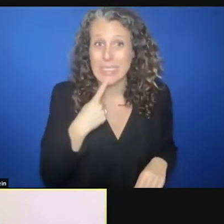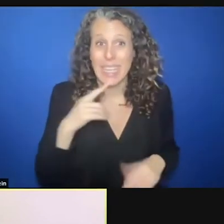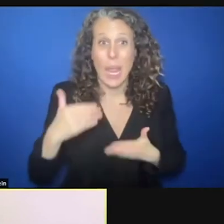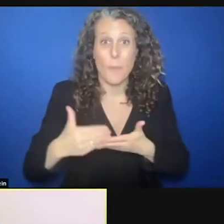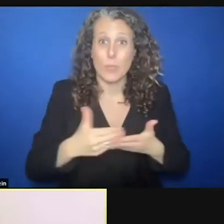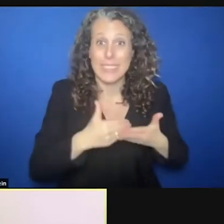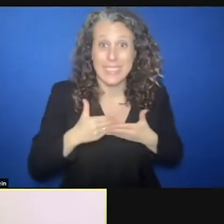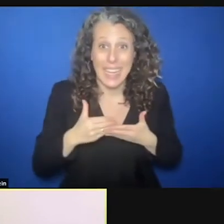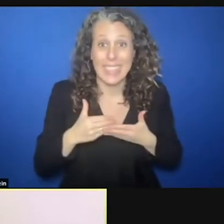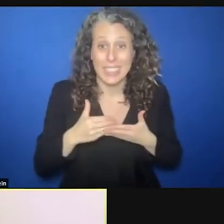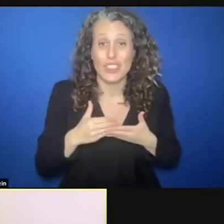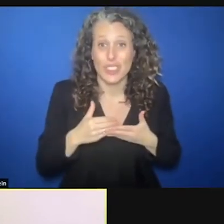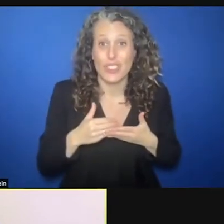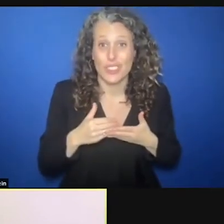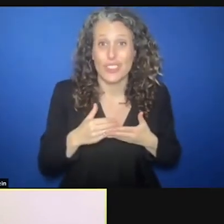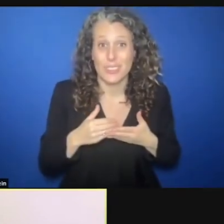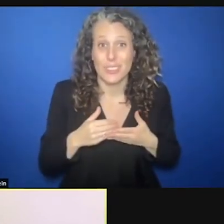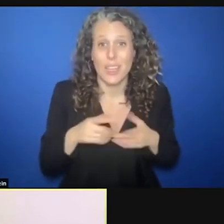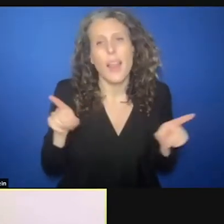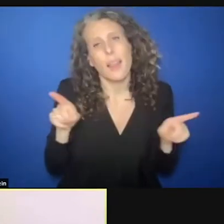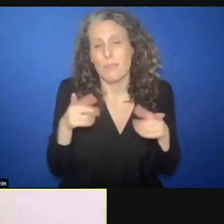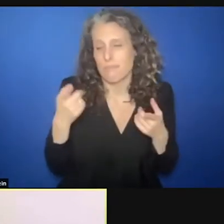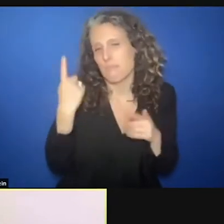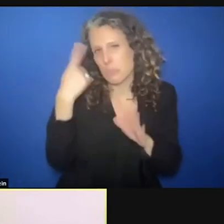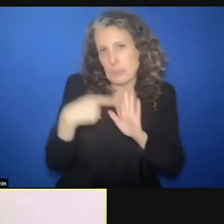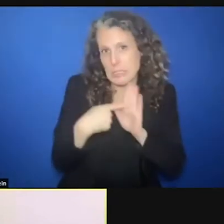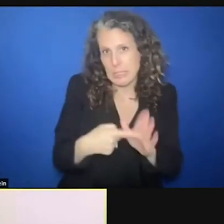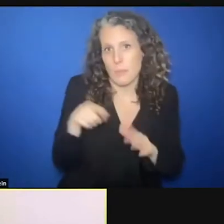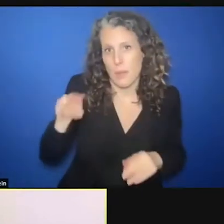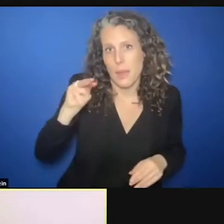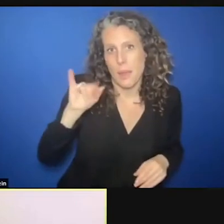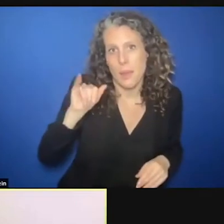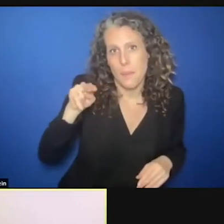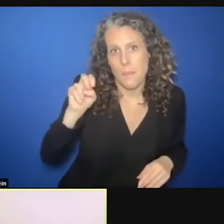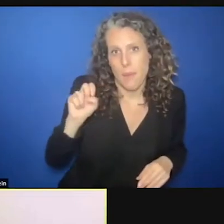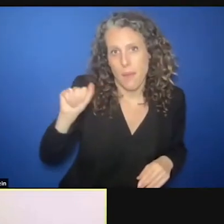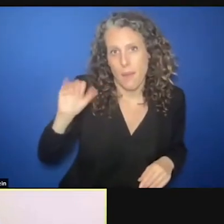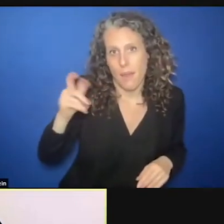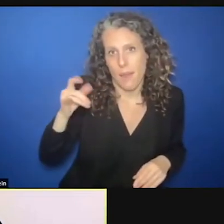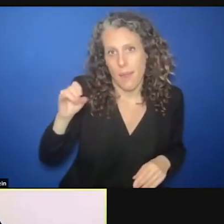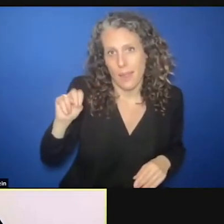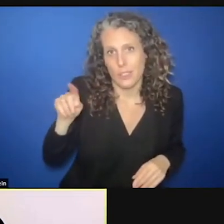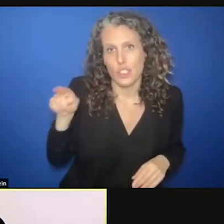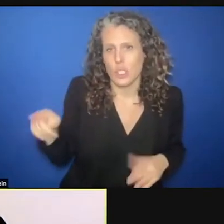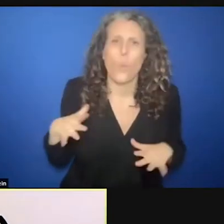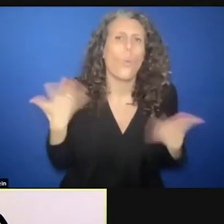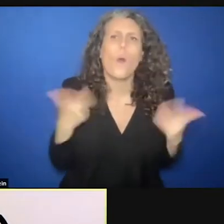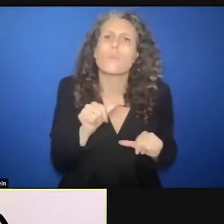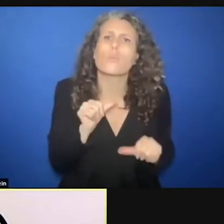in something like mine action, there's also the sequence. Because you cannot you have to protect